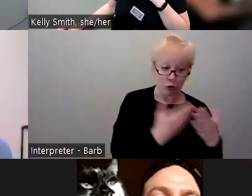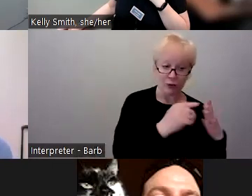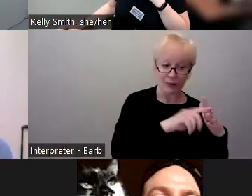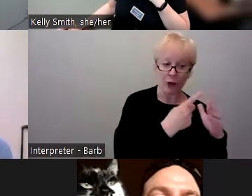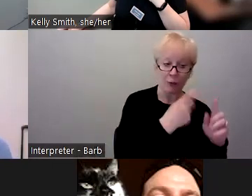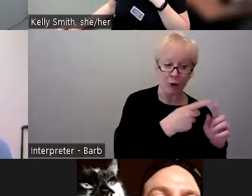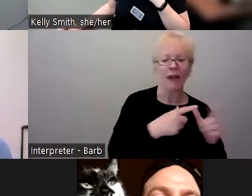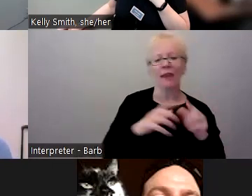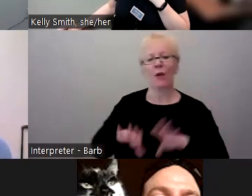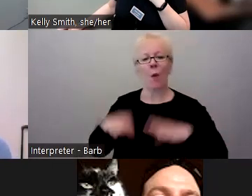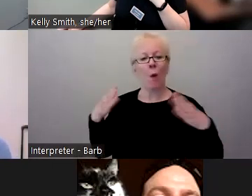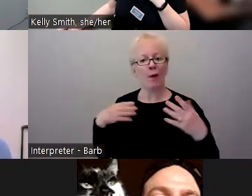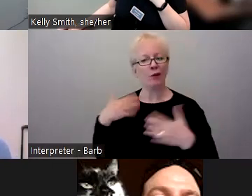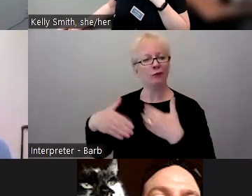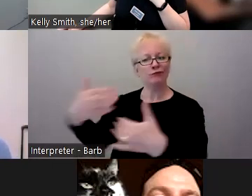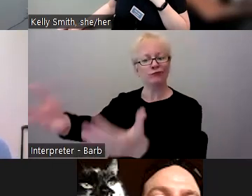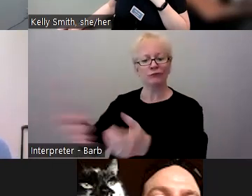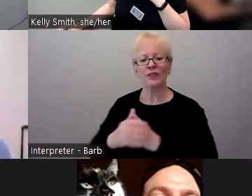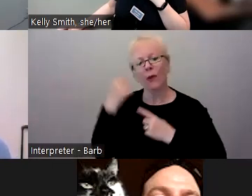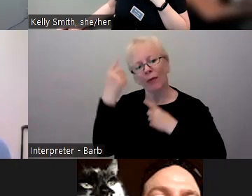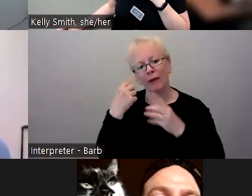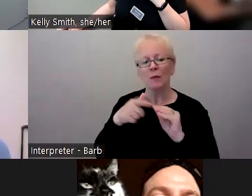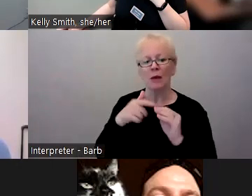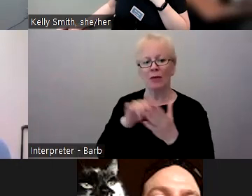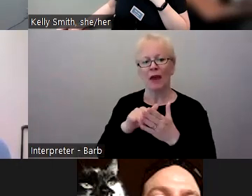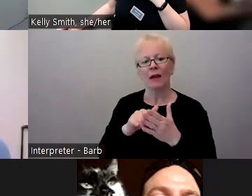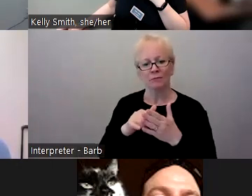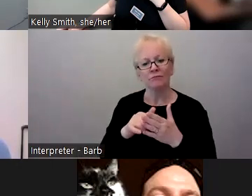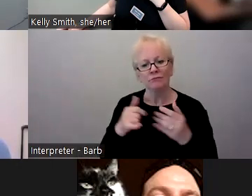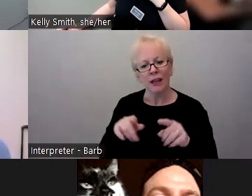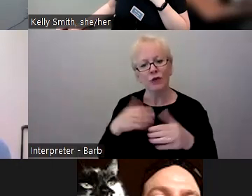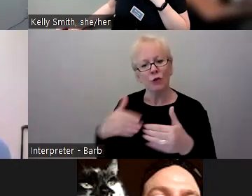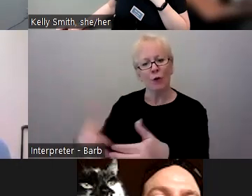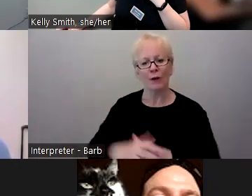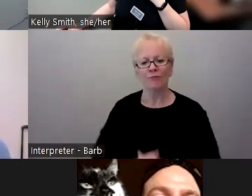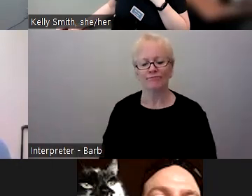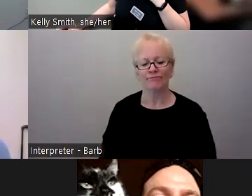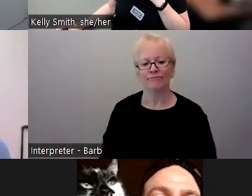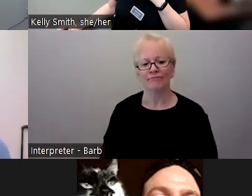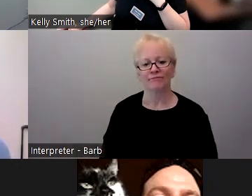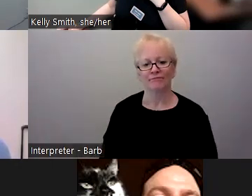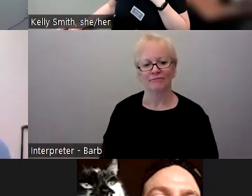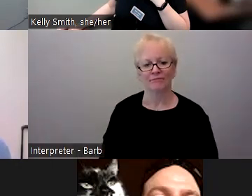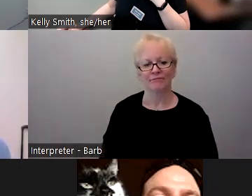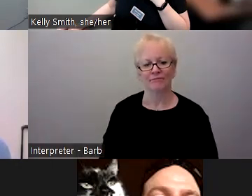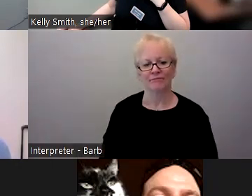So I would just say think about those things as you go forward. This is Barb.